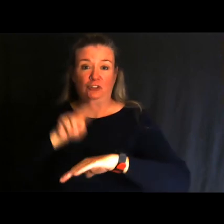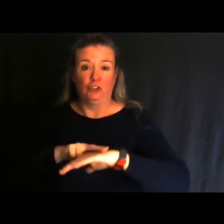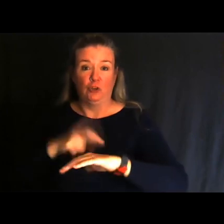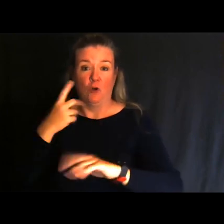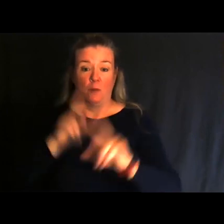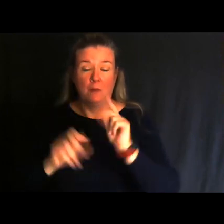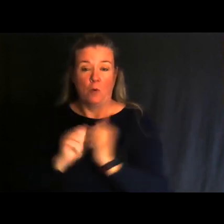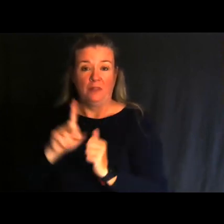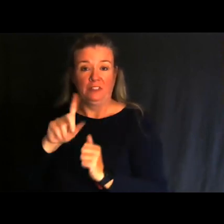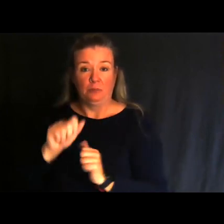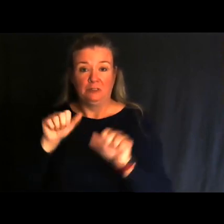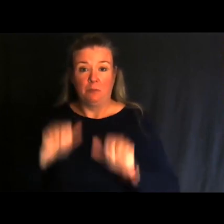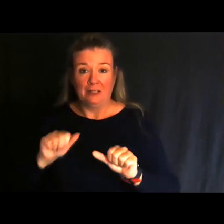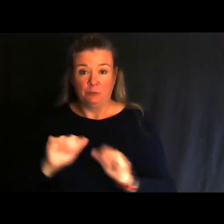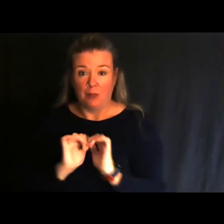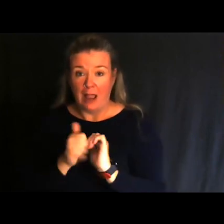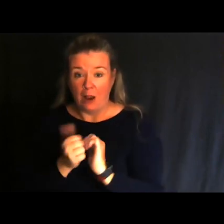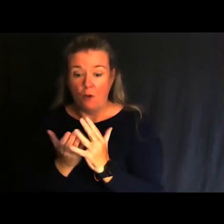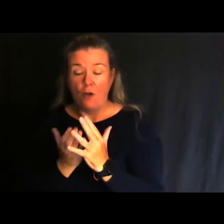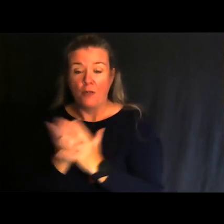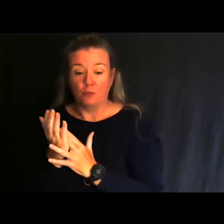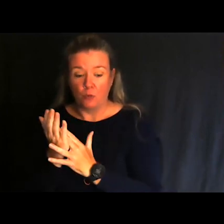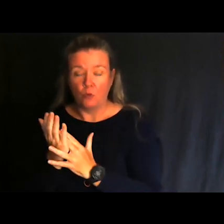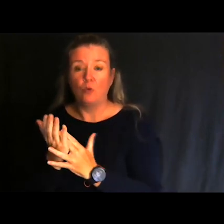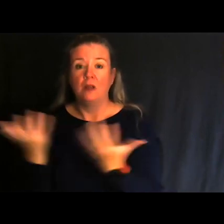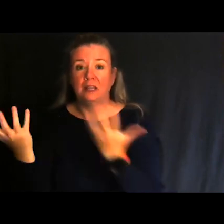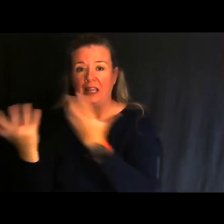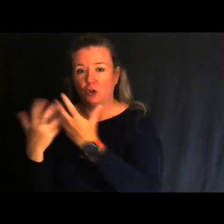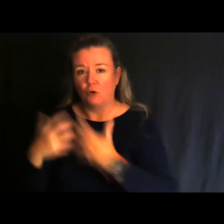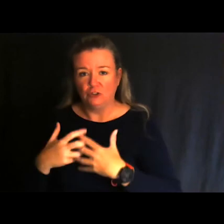made possible through integration and accessibility.